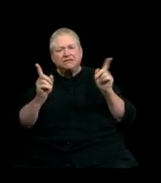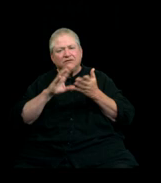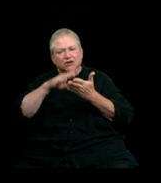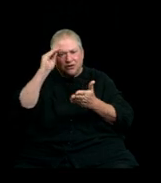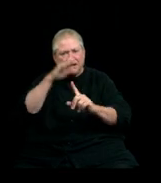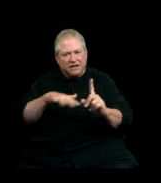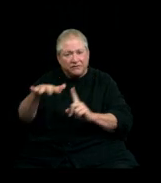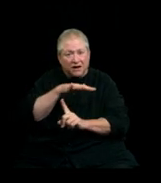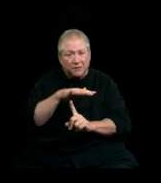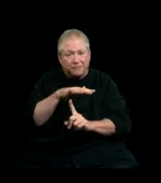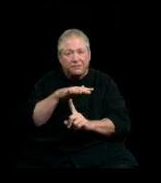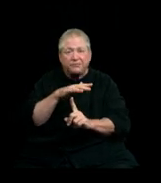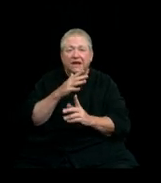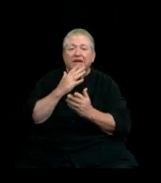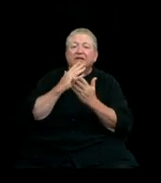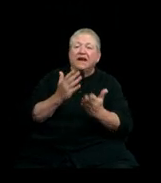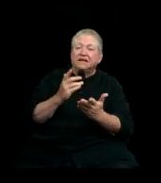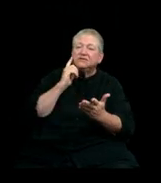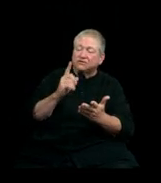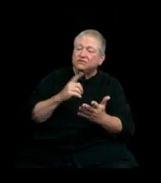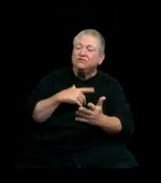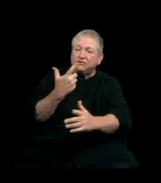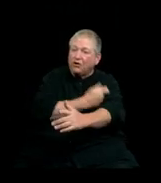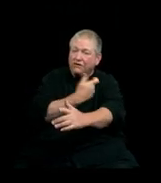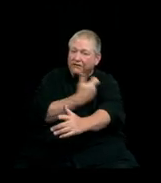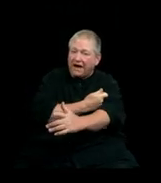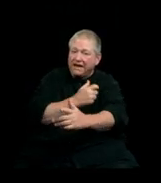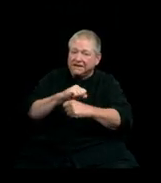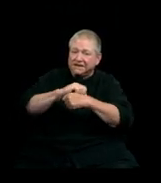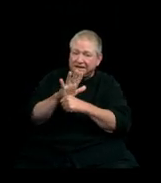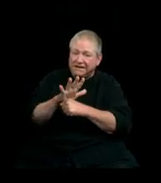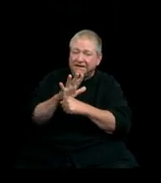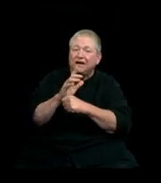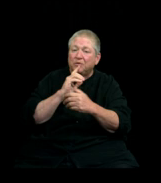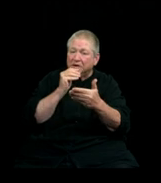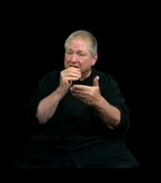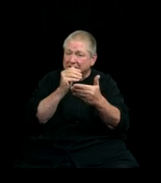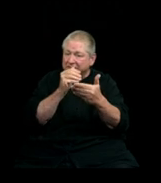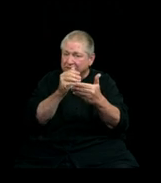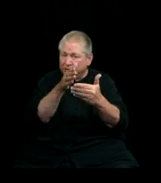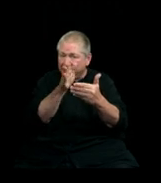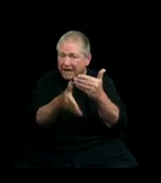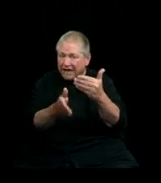Now, thanks to the development of live-saving COVID-19 vaccines, we are approaching the light at the end of the tunnel